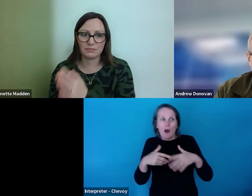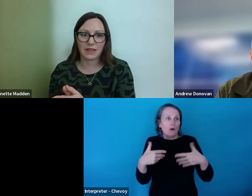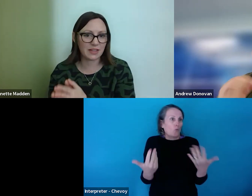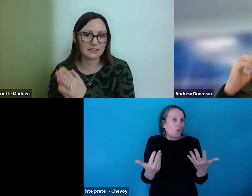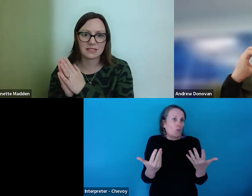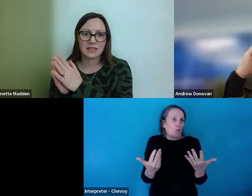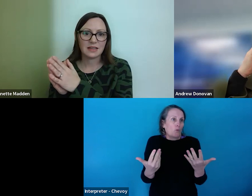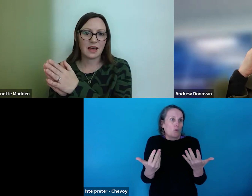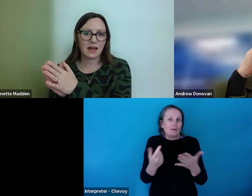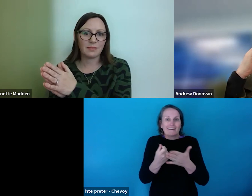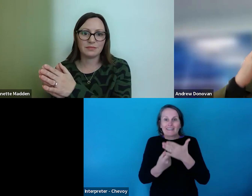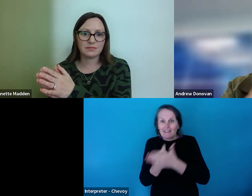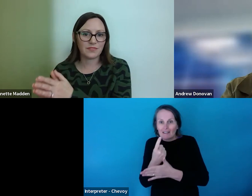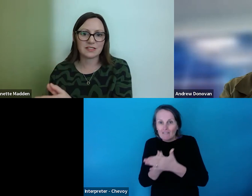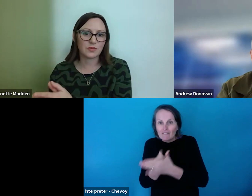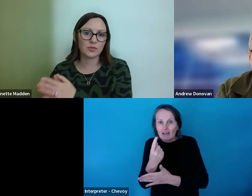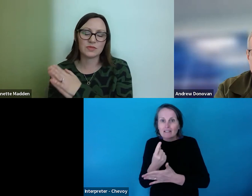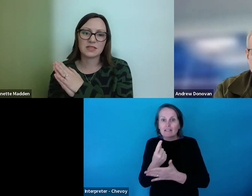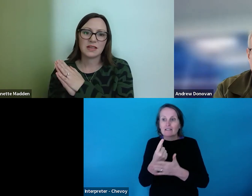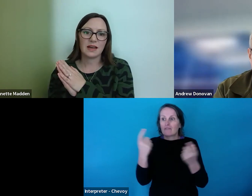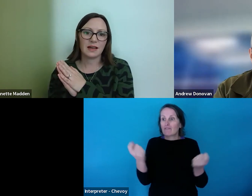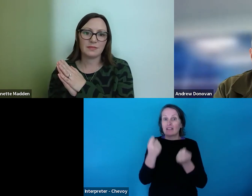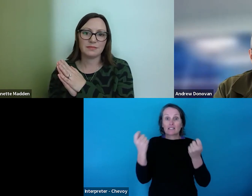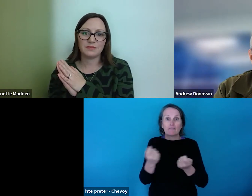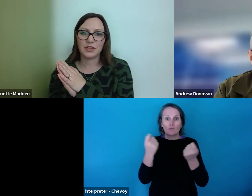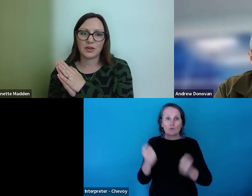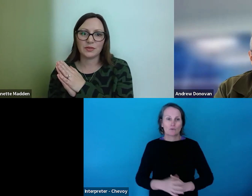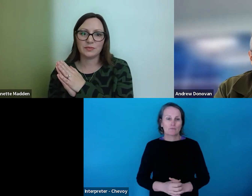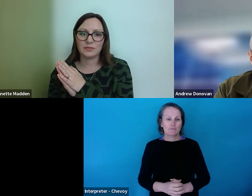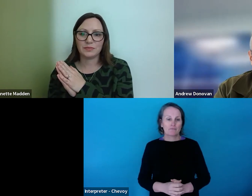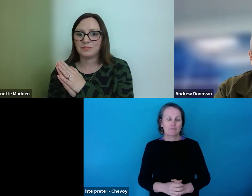festivals, you know, any of those